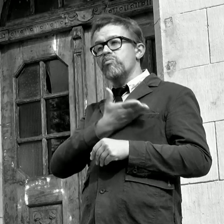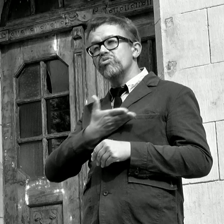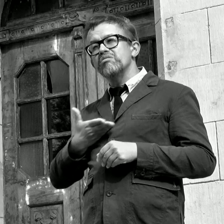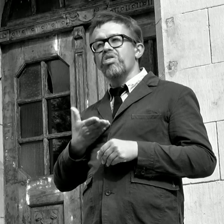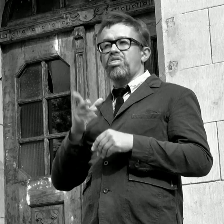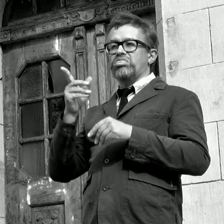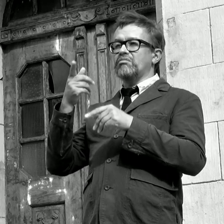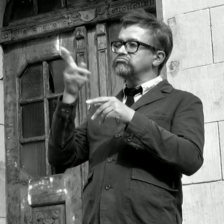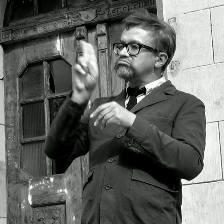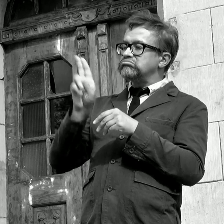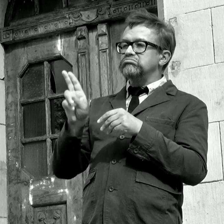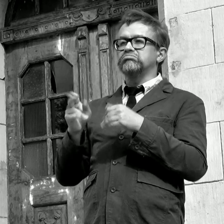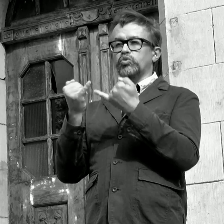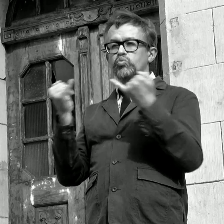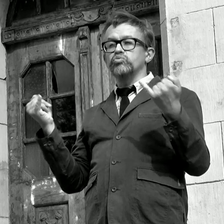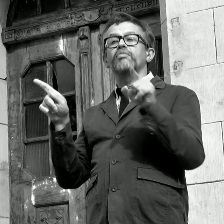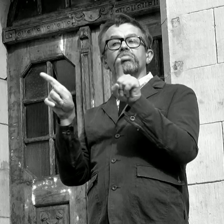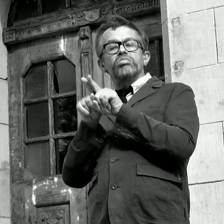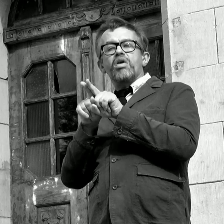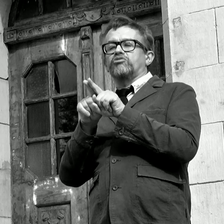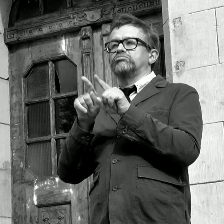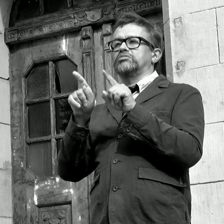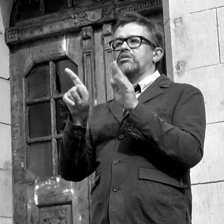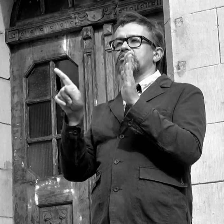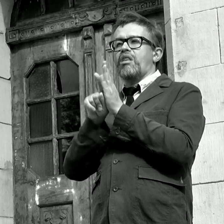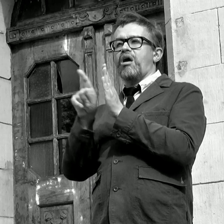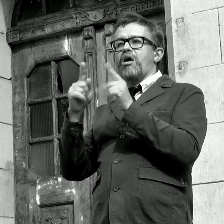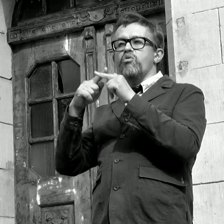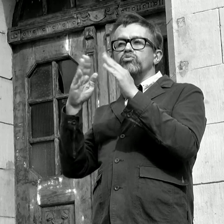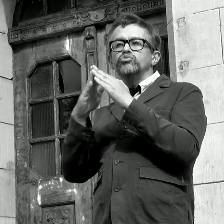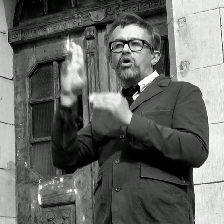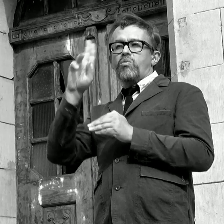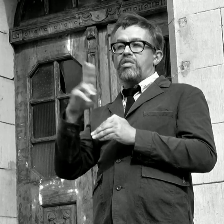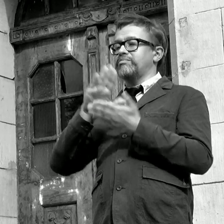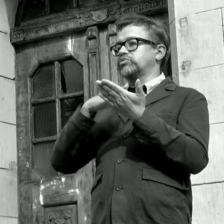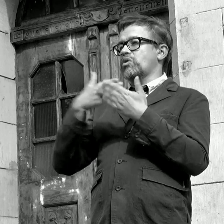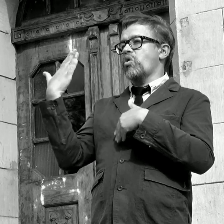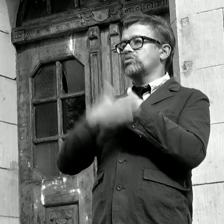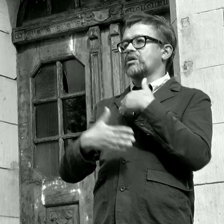As far as man know, Feliks Pęczarski painted pictures on request.